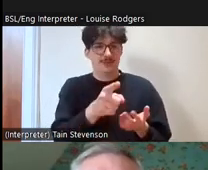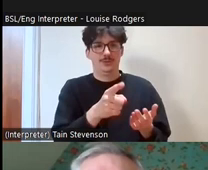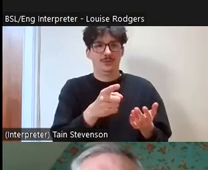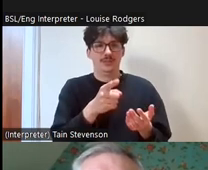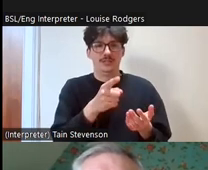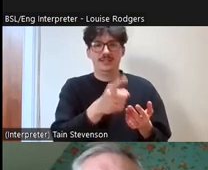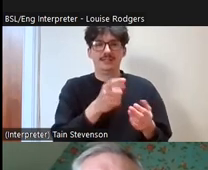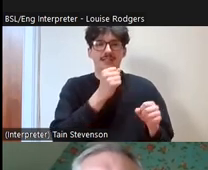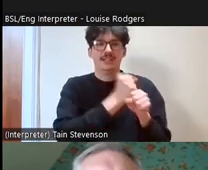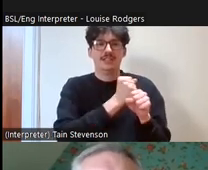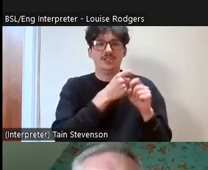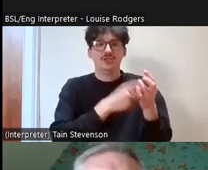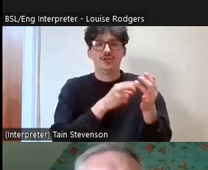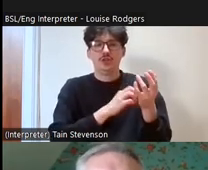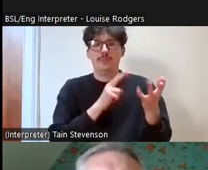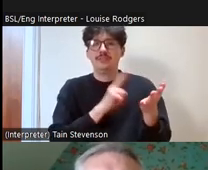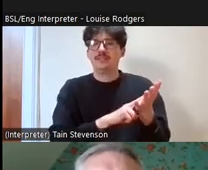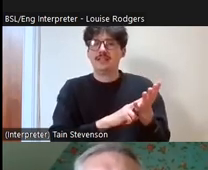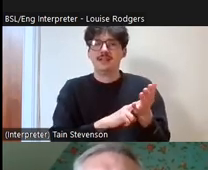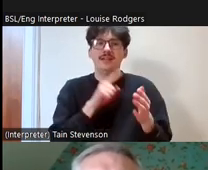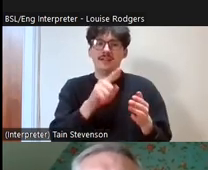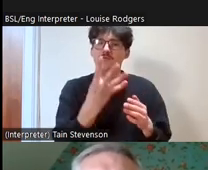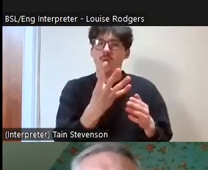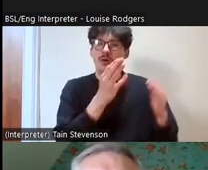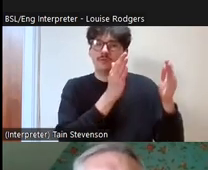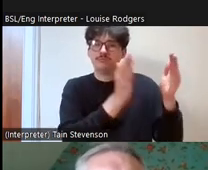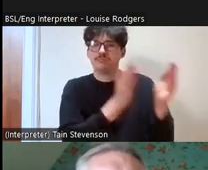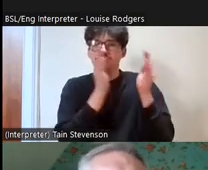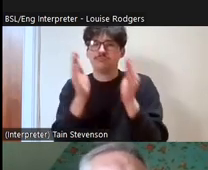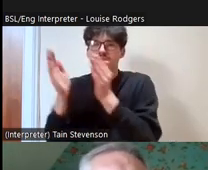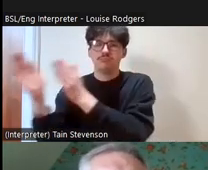Germiston allotment and it's a four-stage progress of a project and although they've